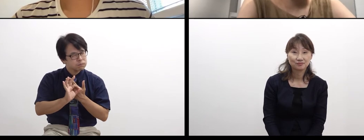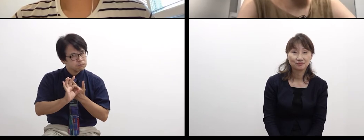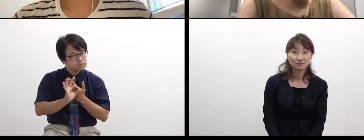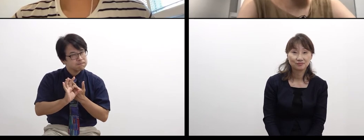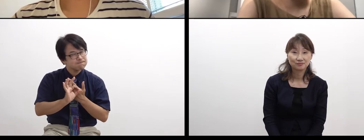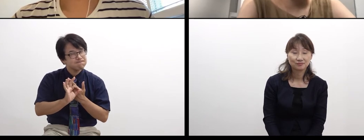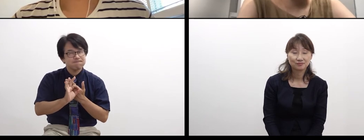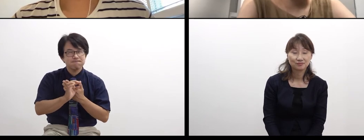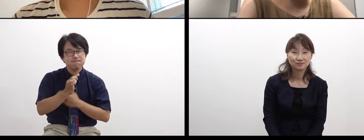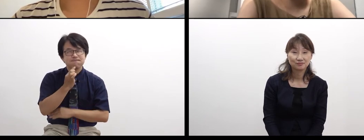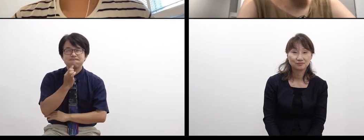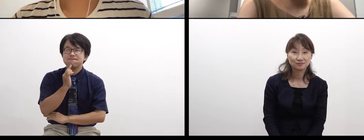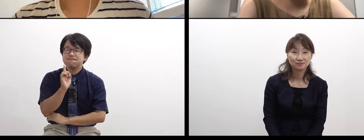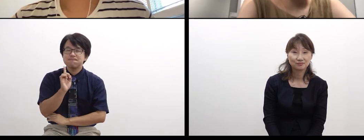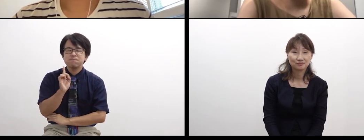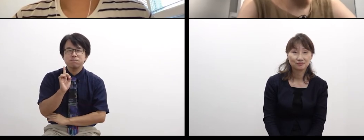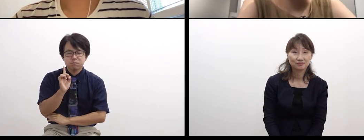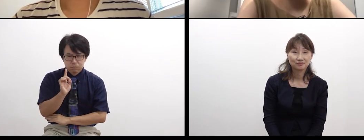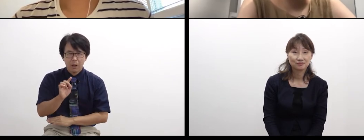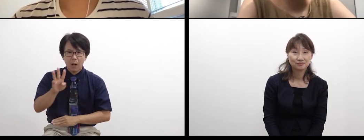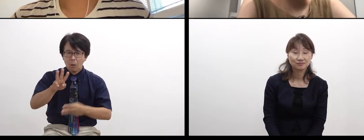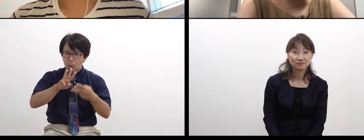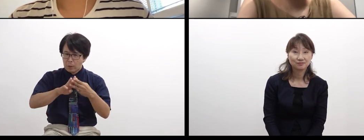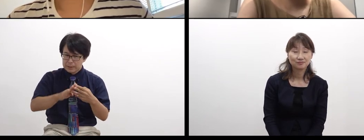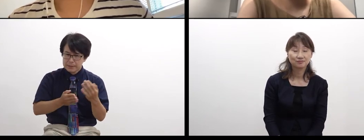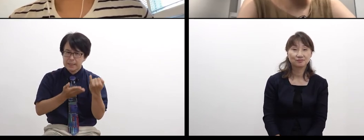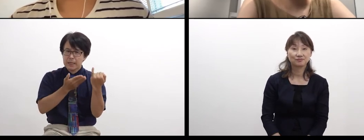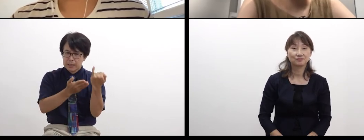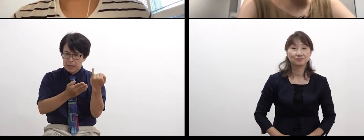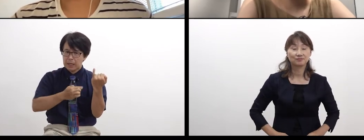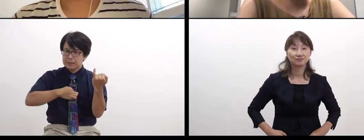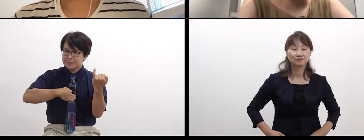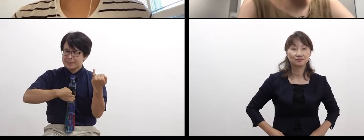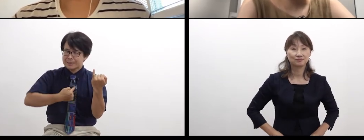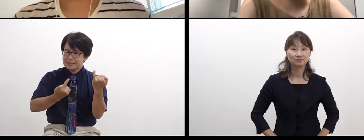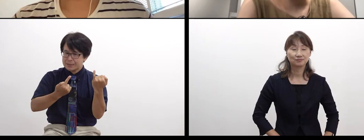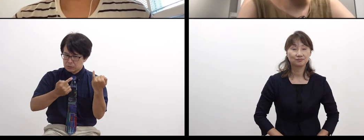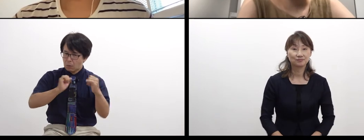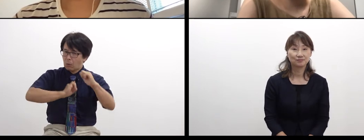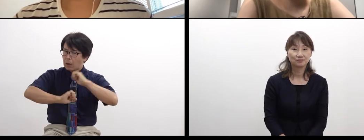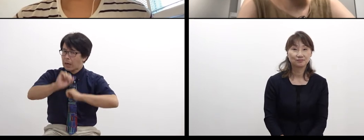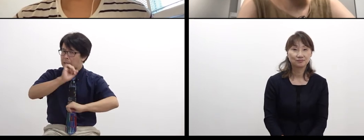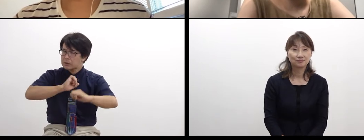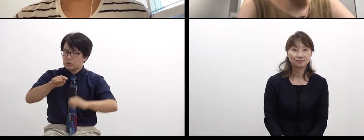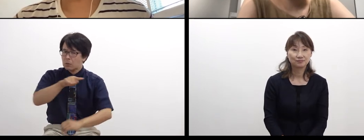In your activities,